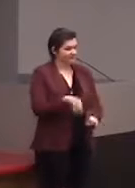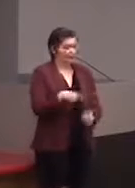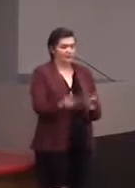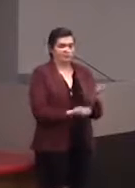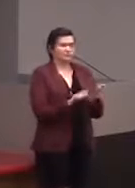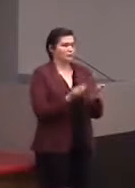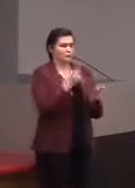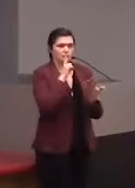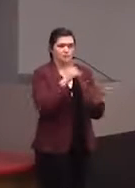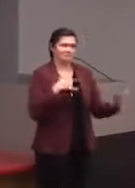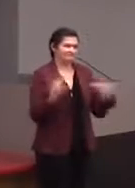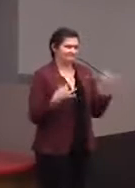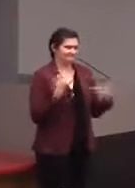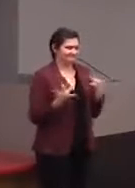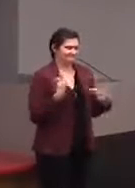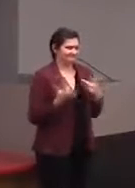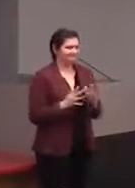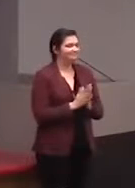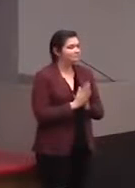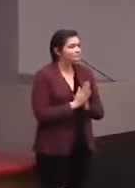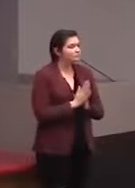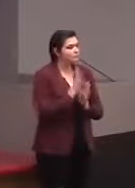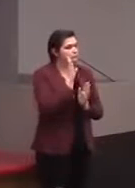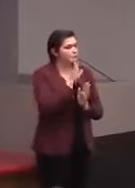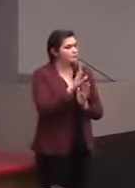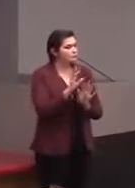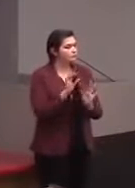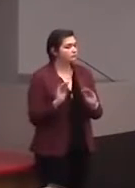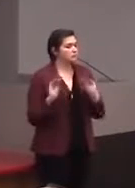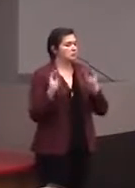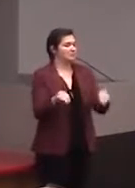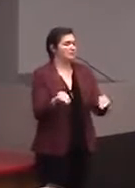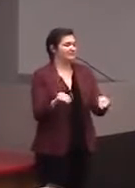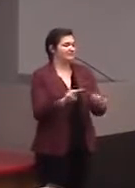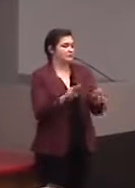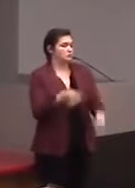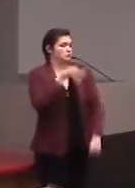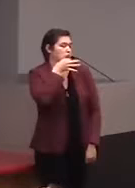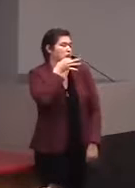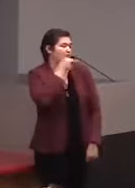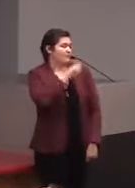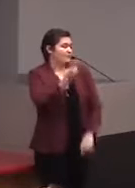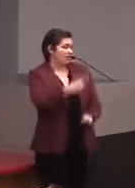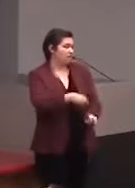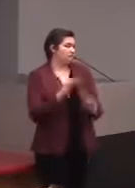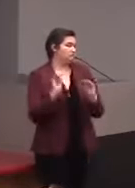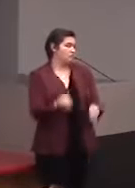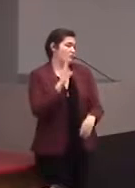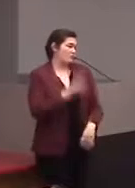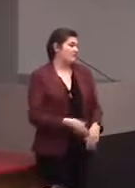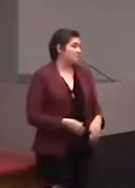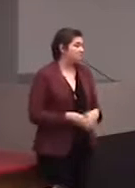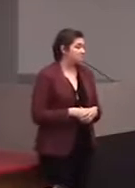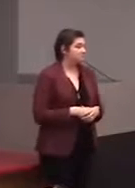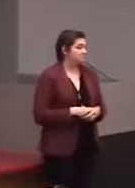We're gonna have that in the museum within the next couple of months, so that's really fun. (audience member speaks out) What was, yeah?